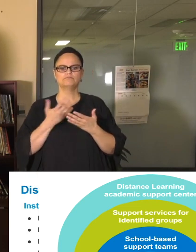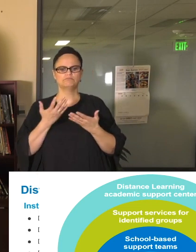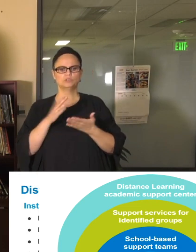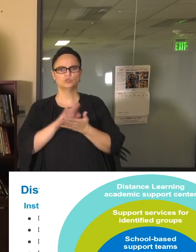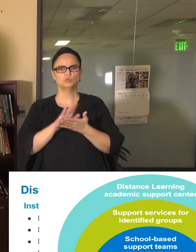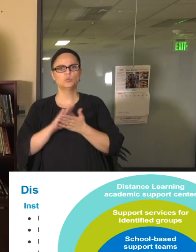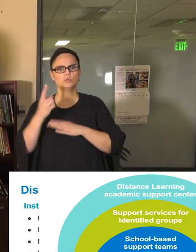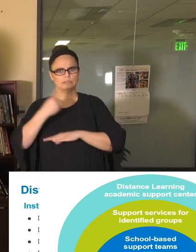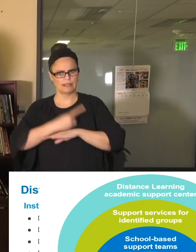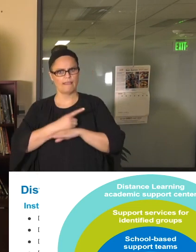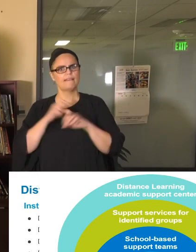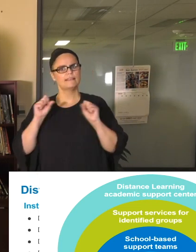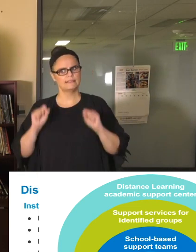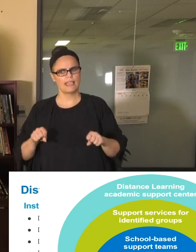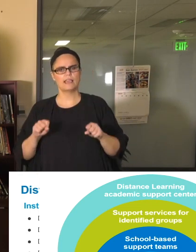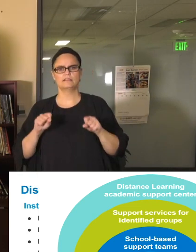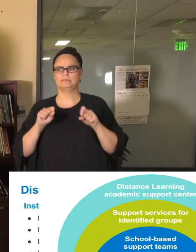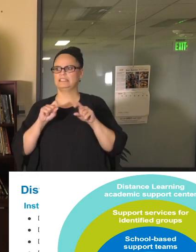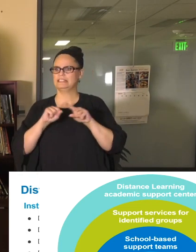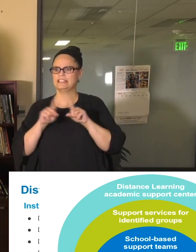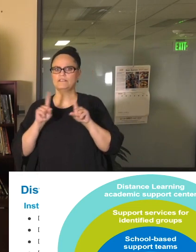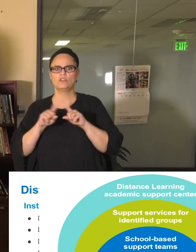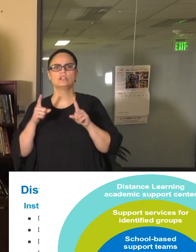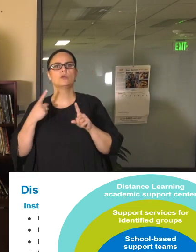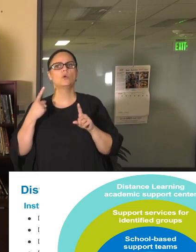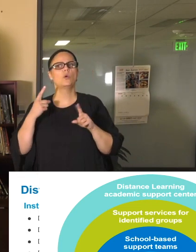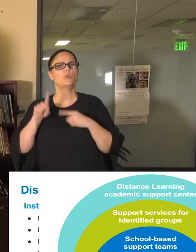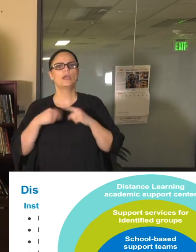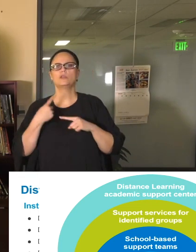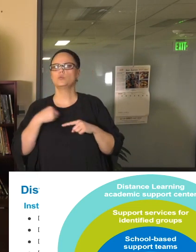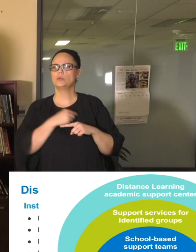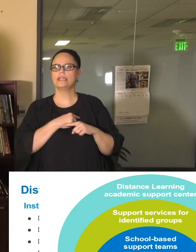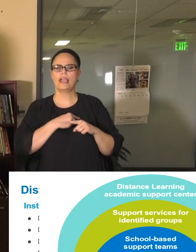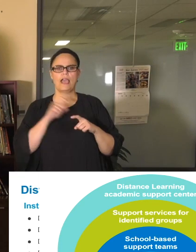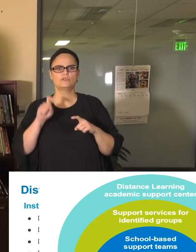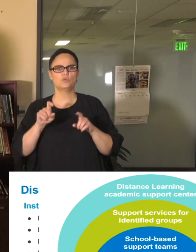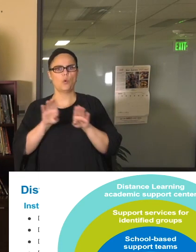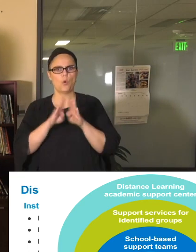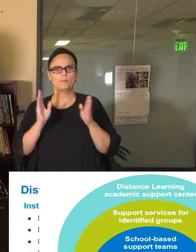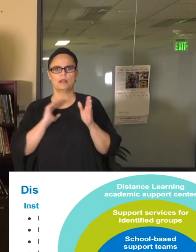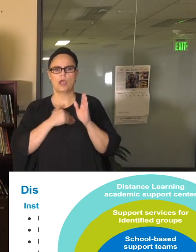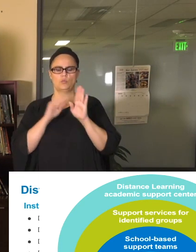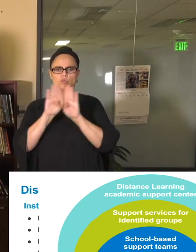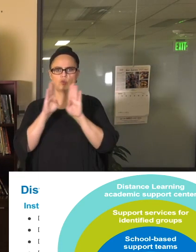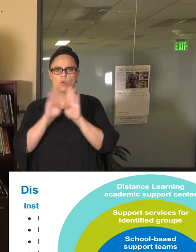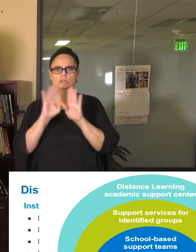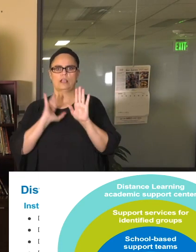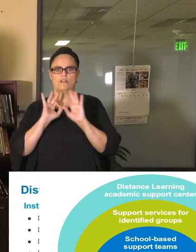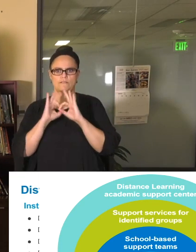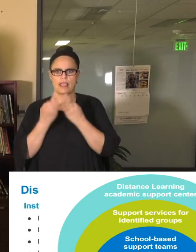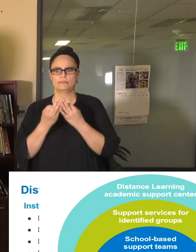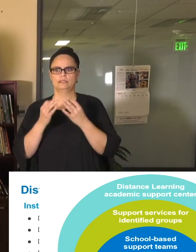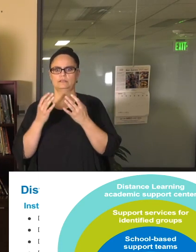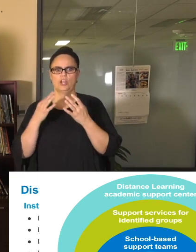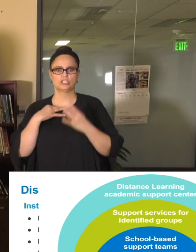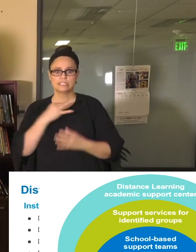we're not opening our doors for our families and for our students and for our staff, so I'm really trying to break our day